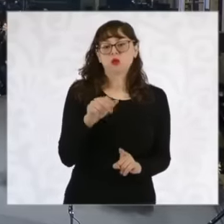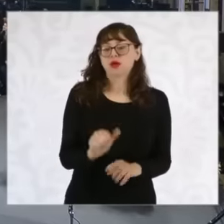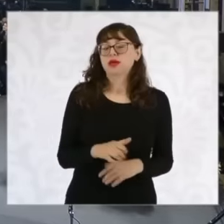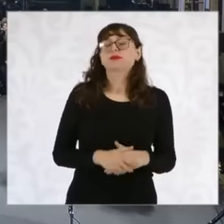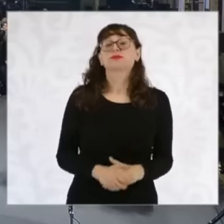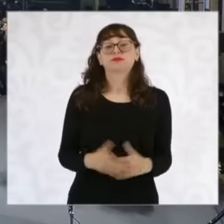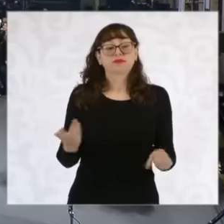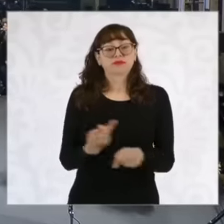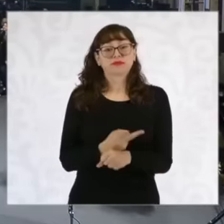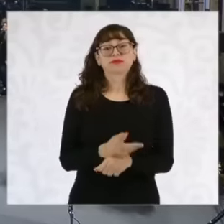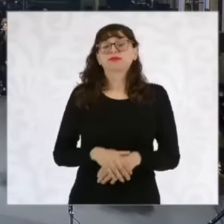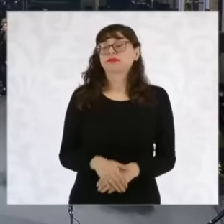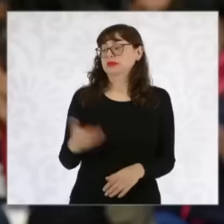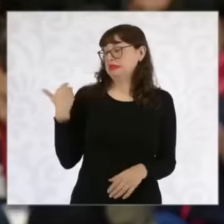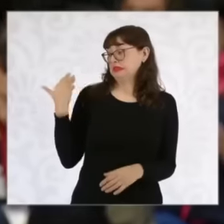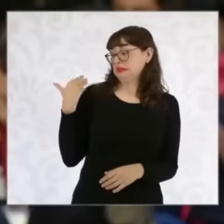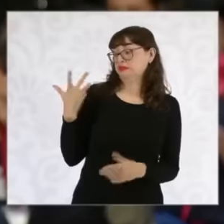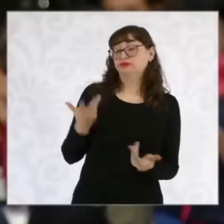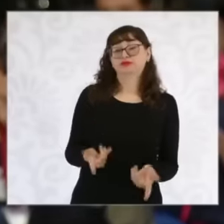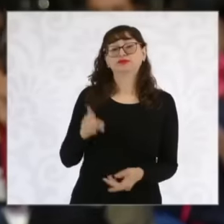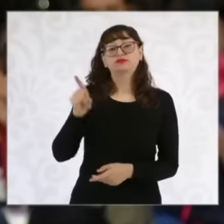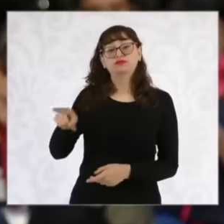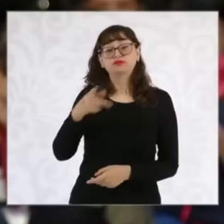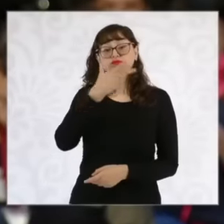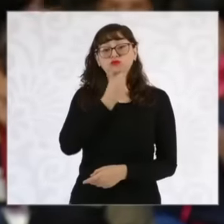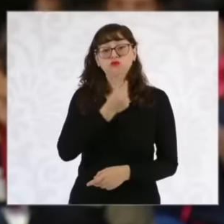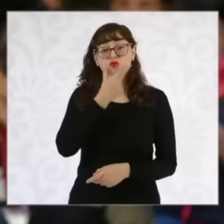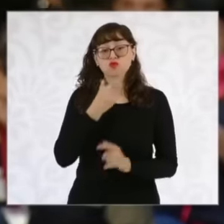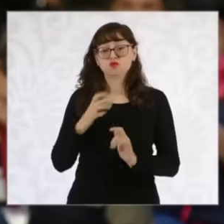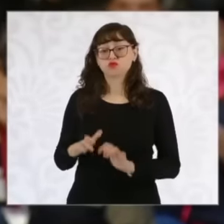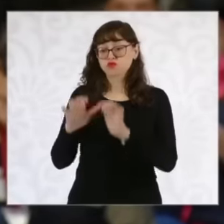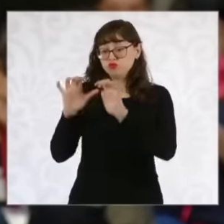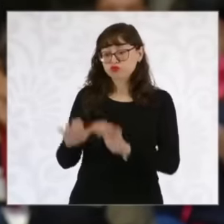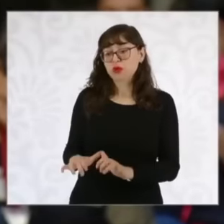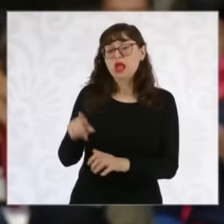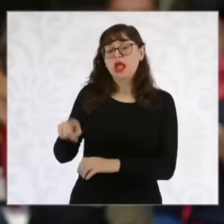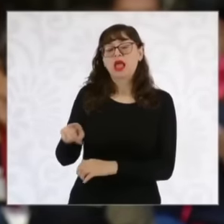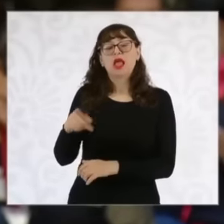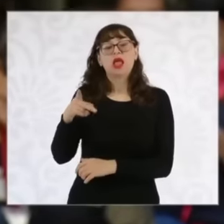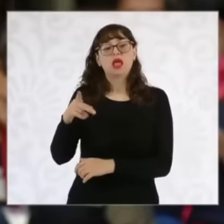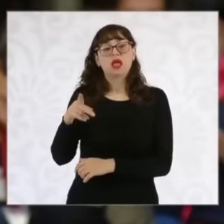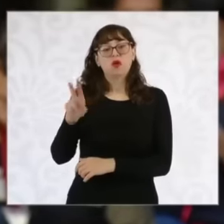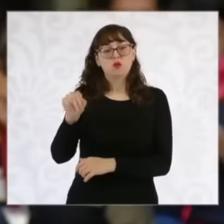extrajudicial execution against a thesis student from the National Autonomous University of Mexico,